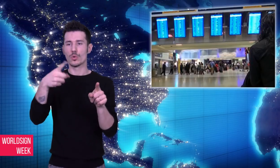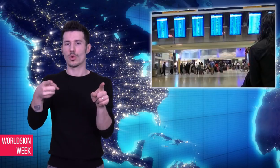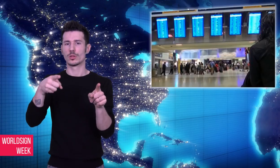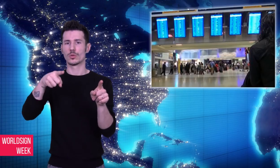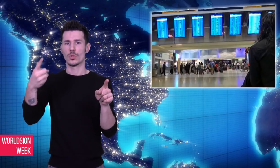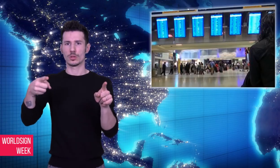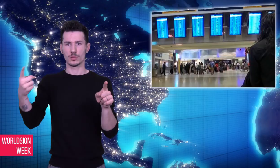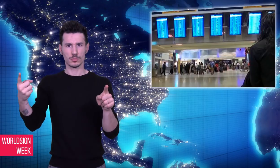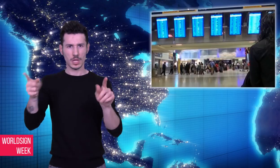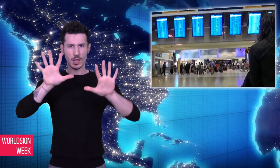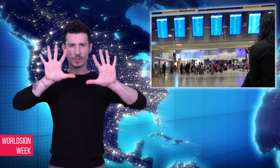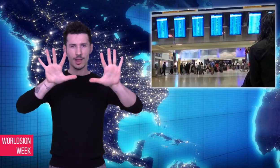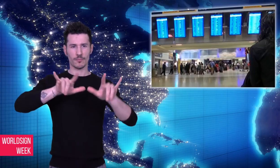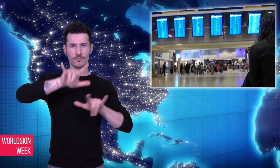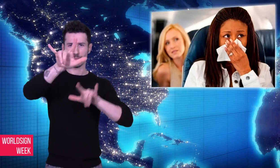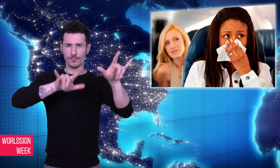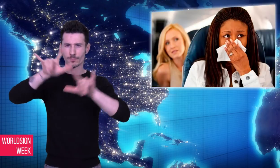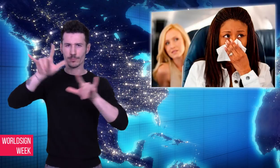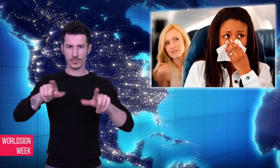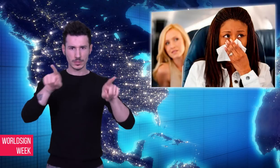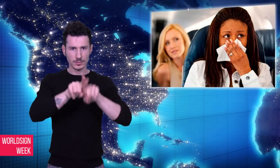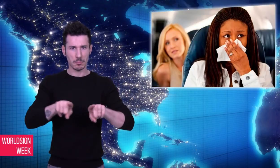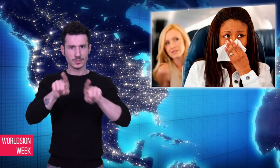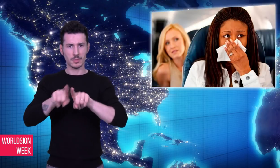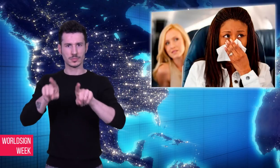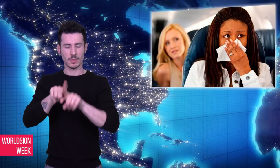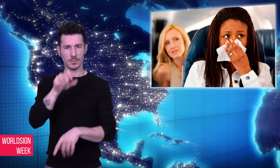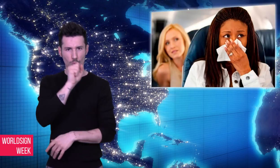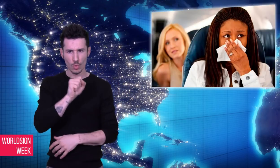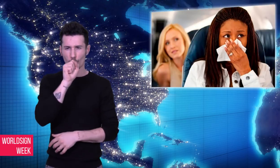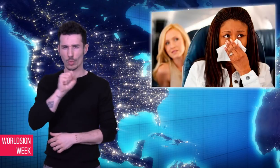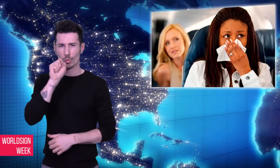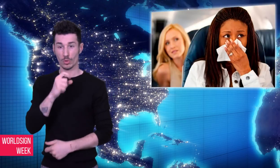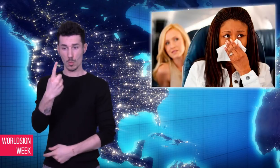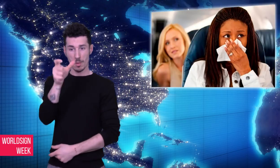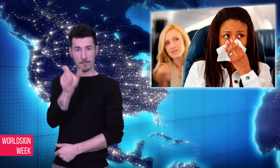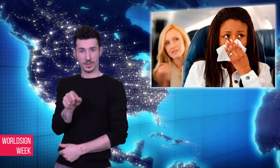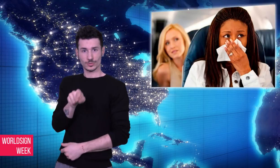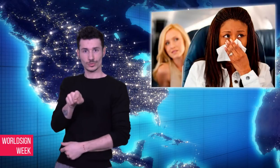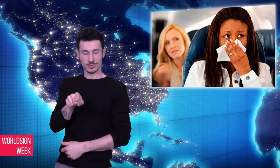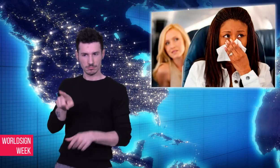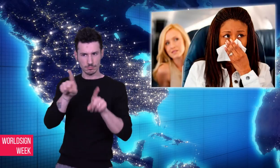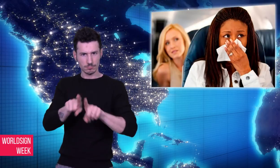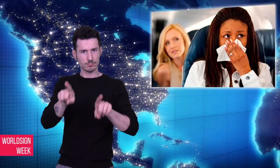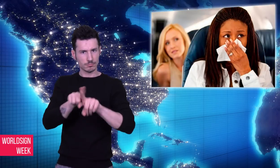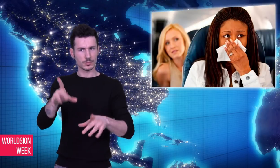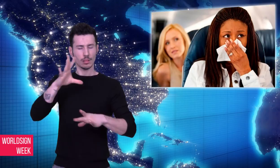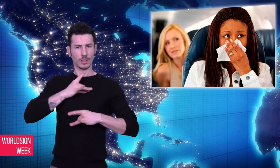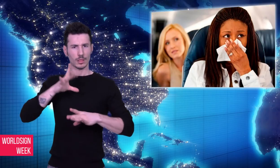Researchers who were not involved in the